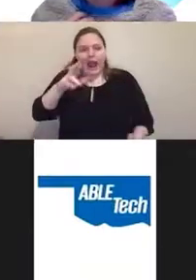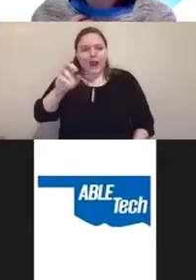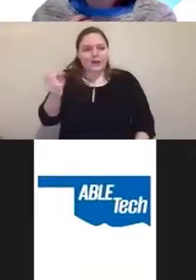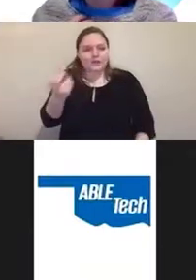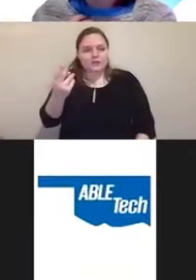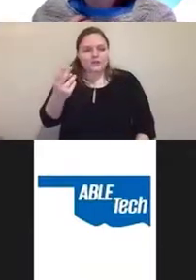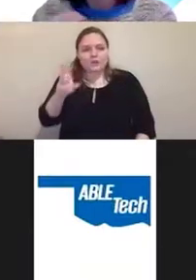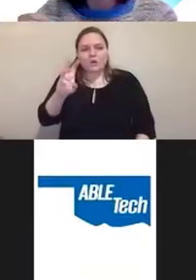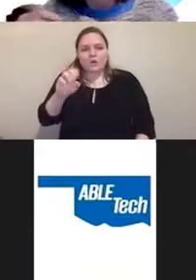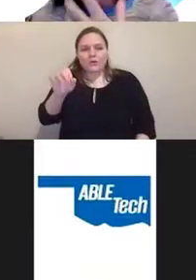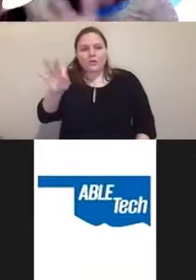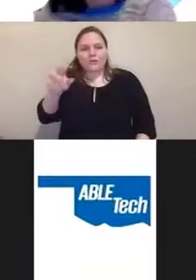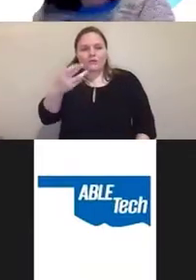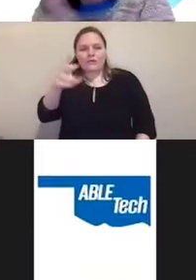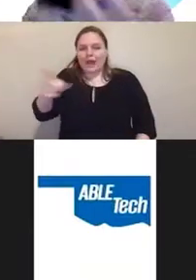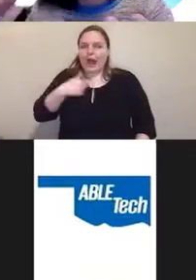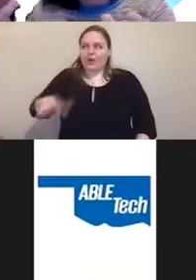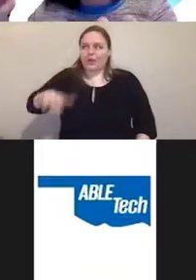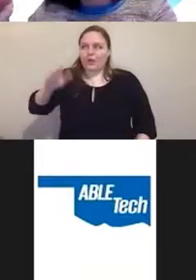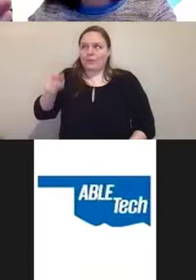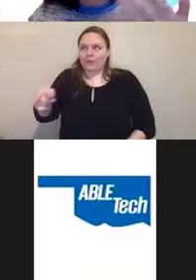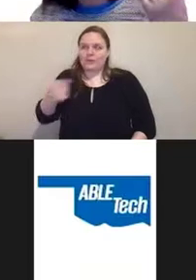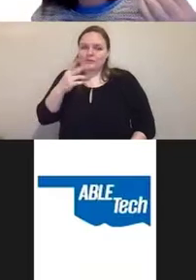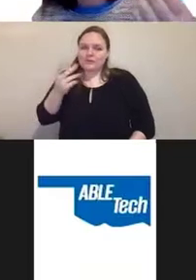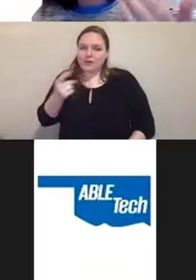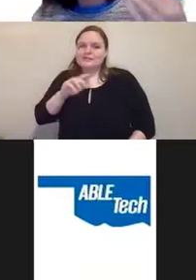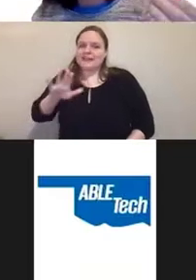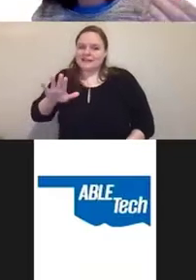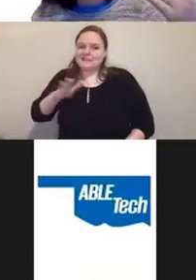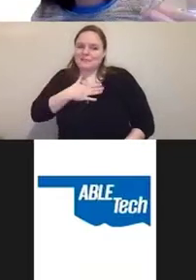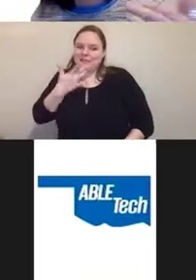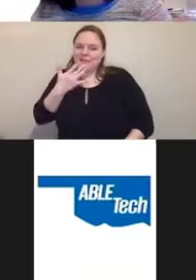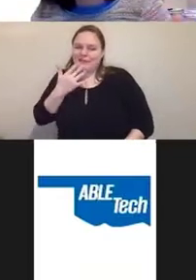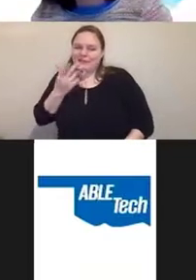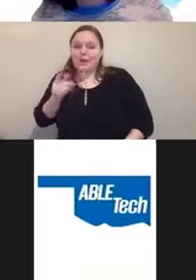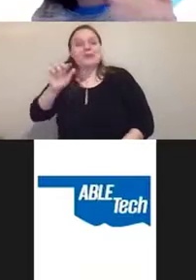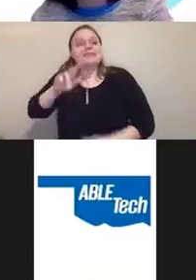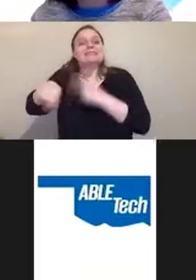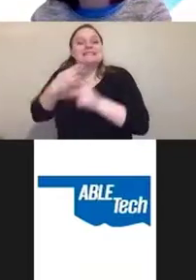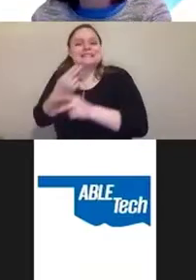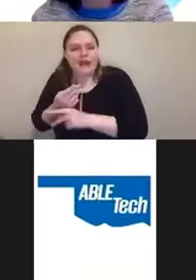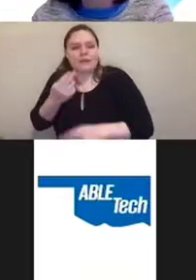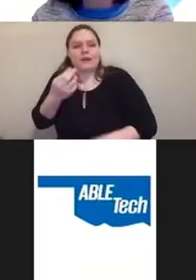They're my favorite dogs, a type of hound that is a valid header structure.